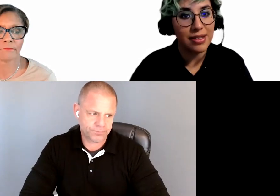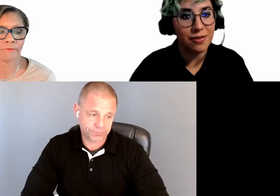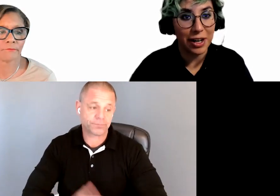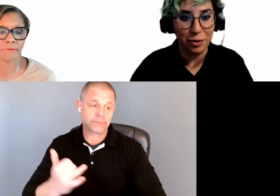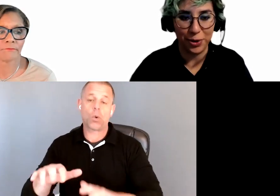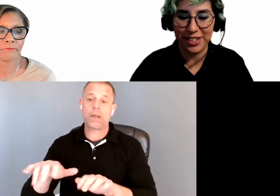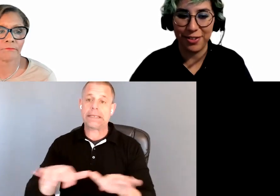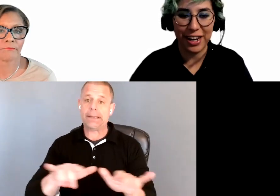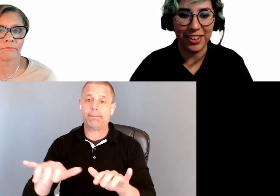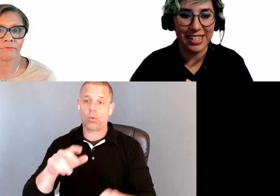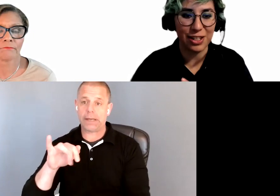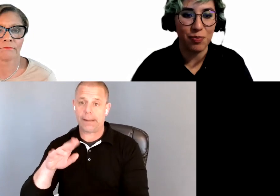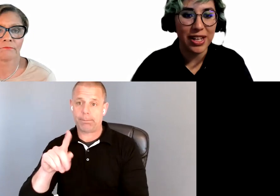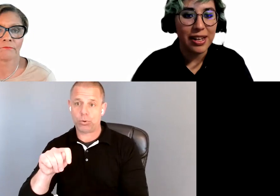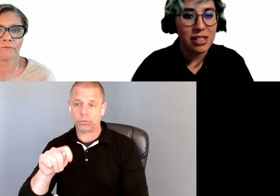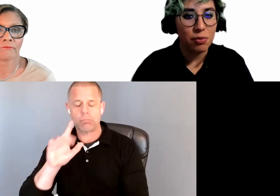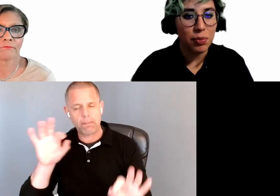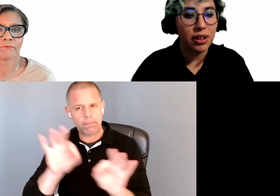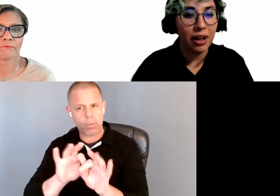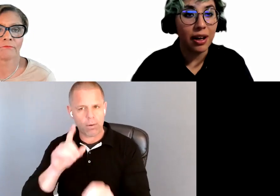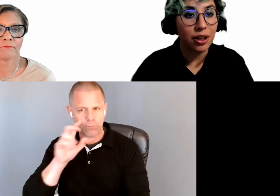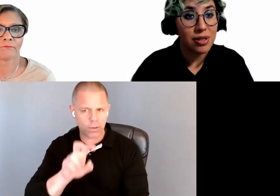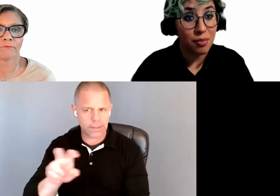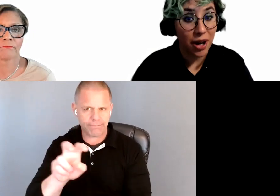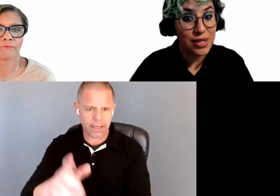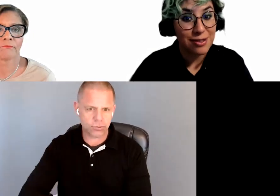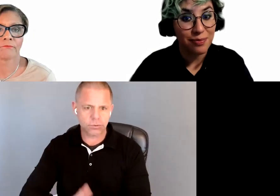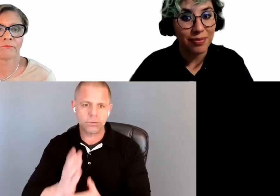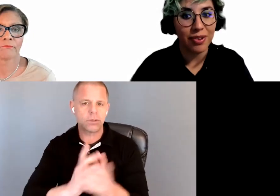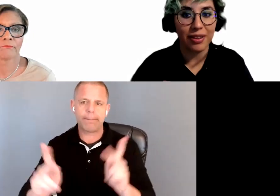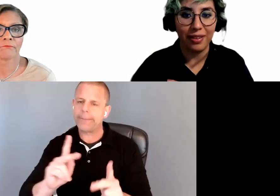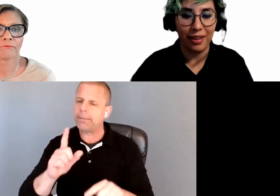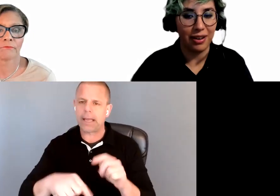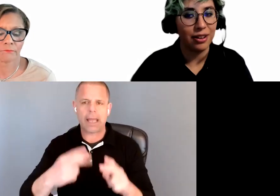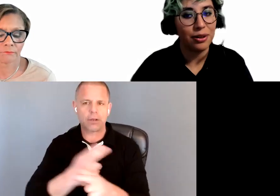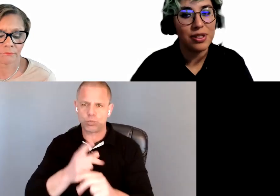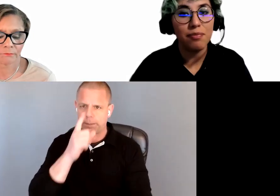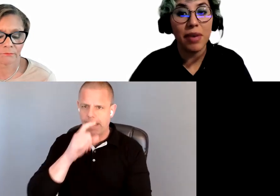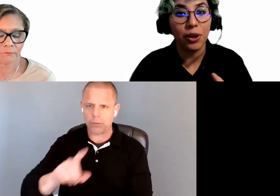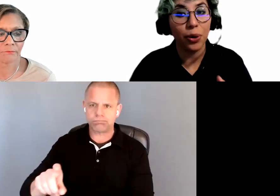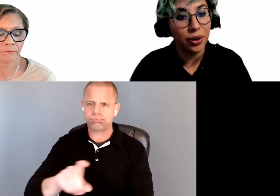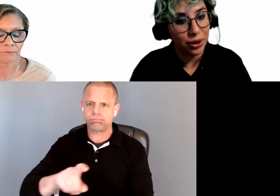This is very important for navigation. Some people cannot use a mouse. That includes many older